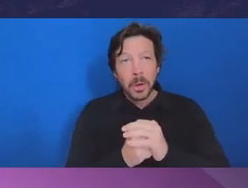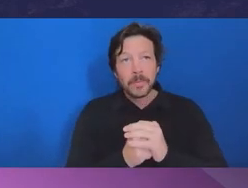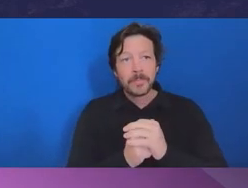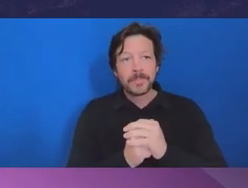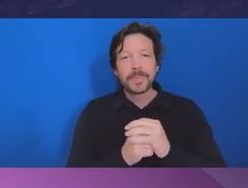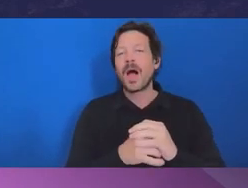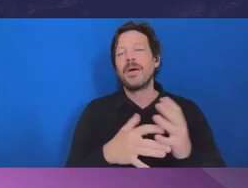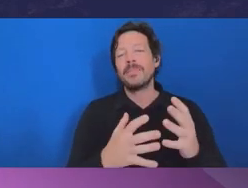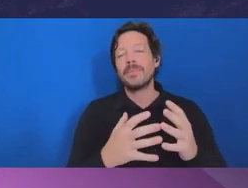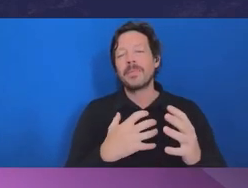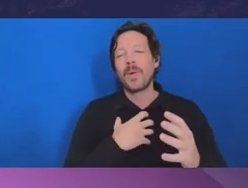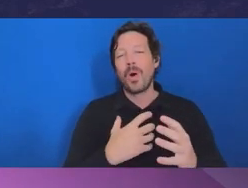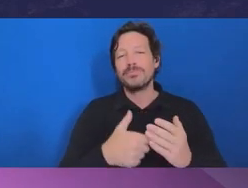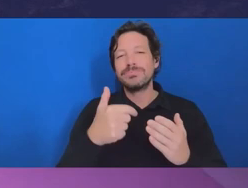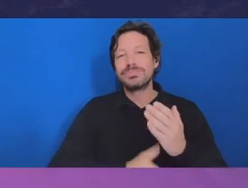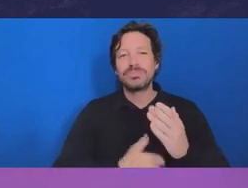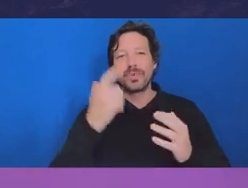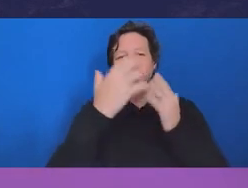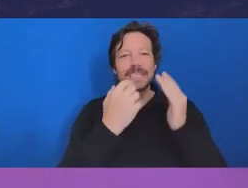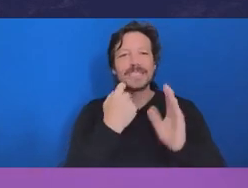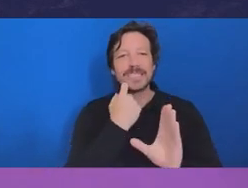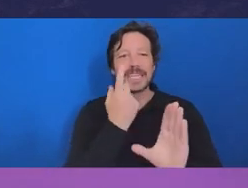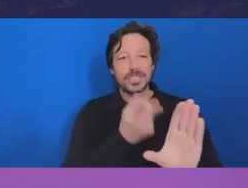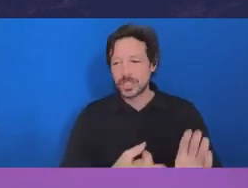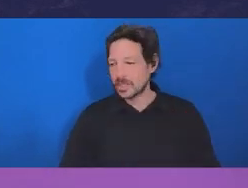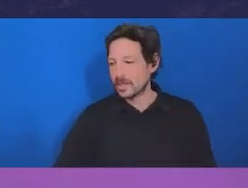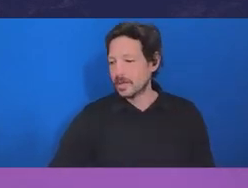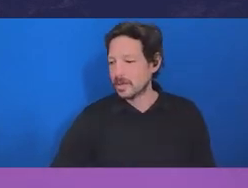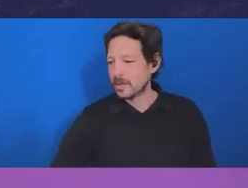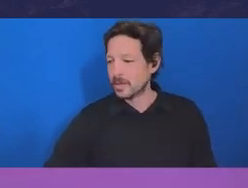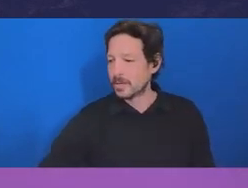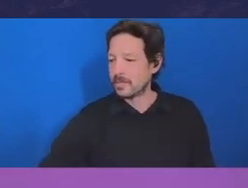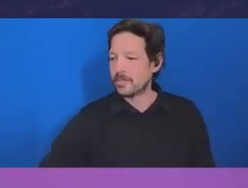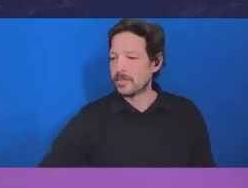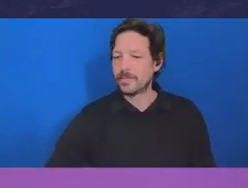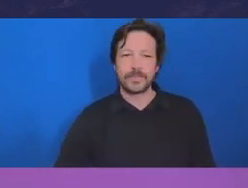webinar and I’ll confine my commentary. So I think given the topic today is about integrity matters,